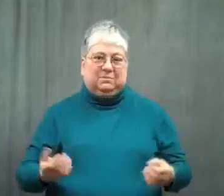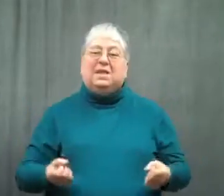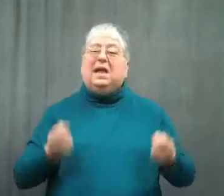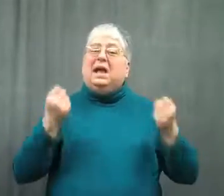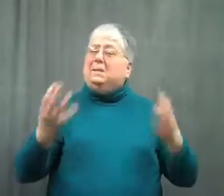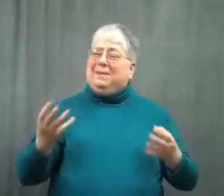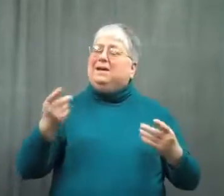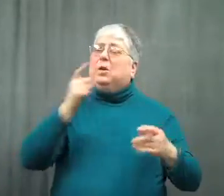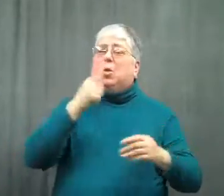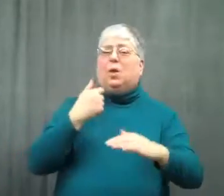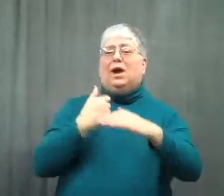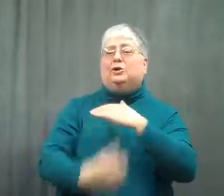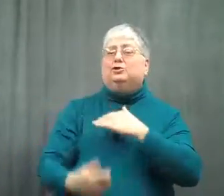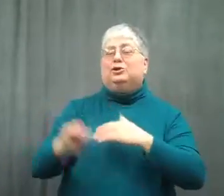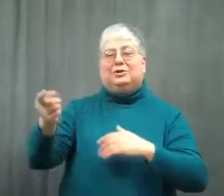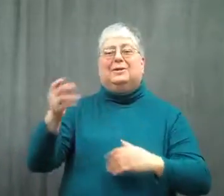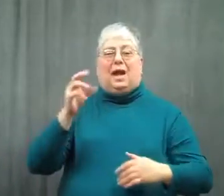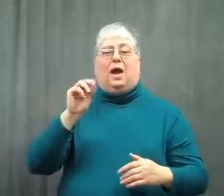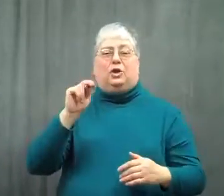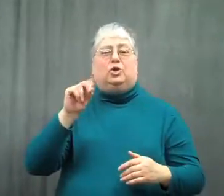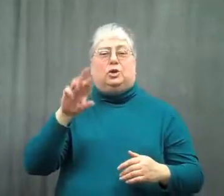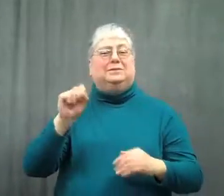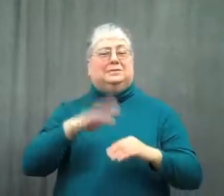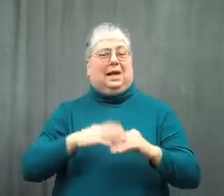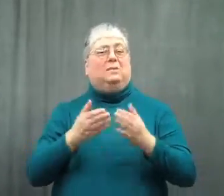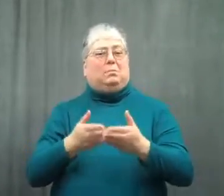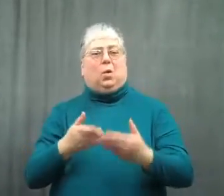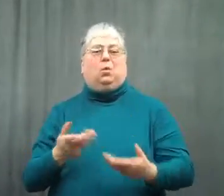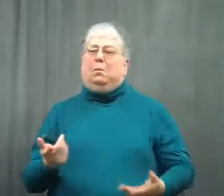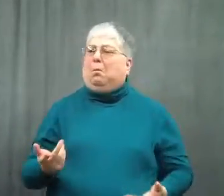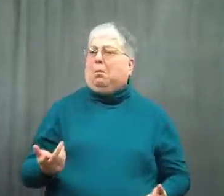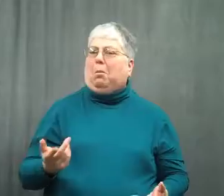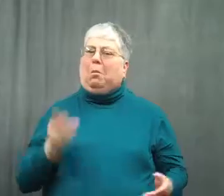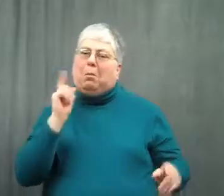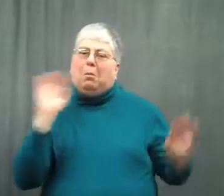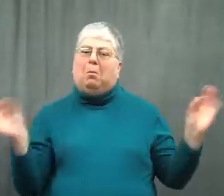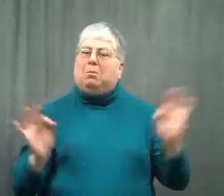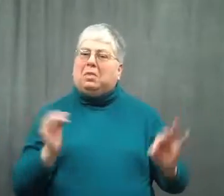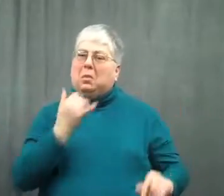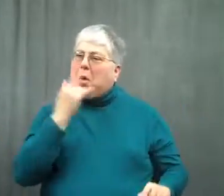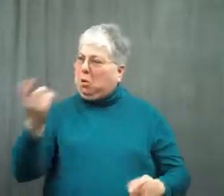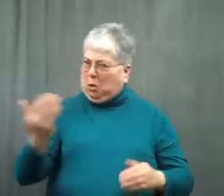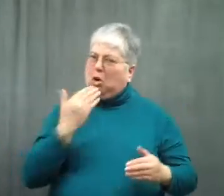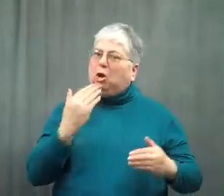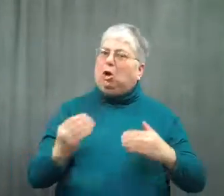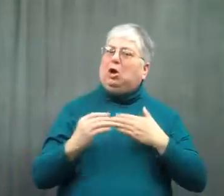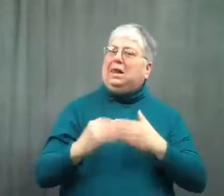Many who served under Honors think he did nothing wrong and was a good leader.